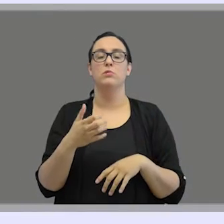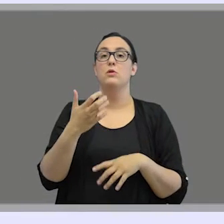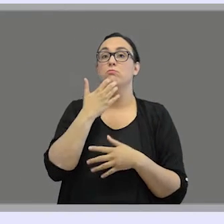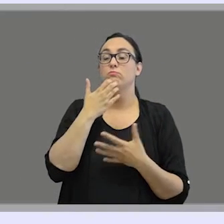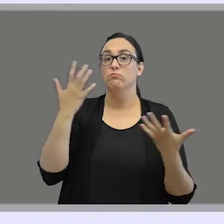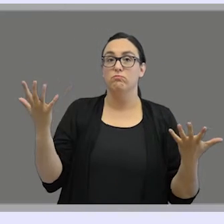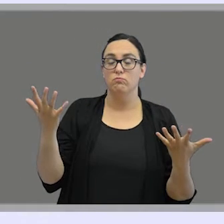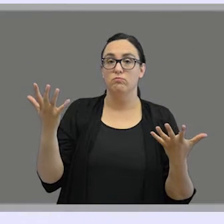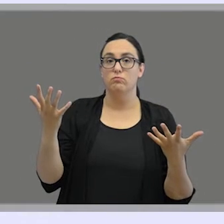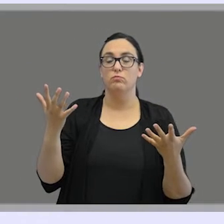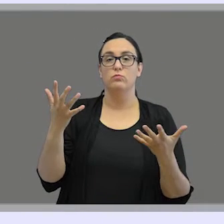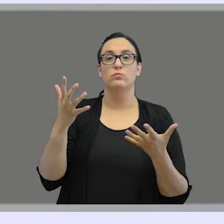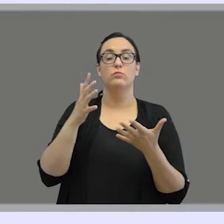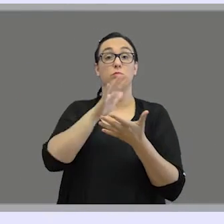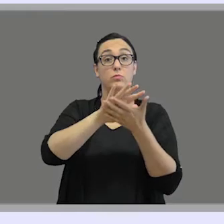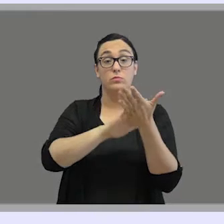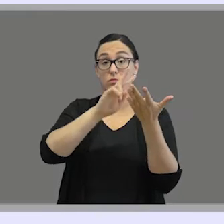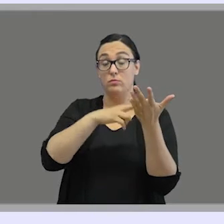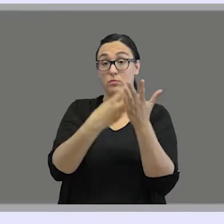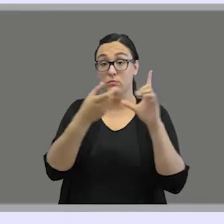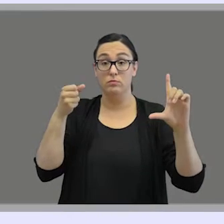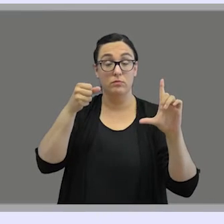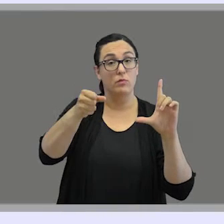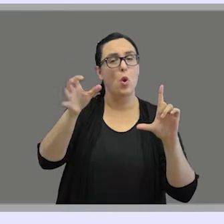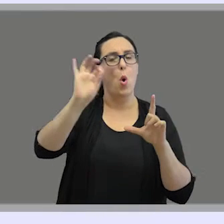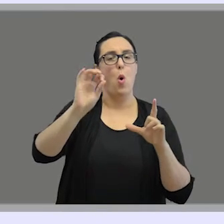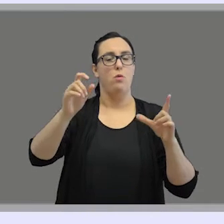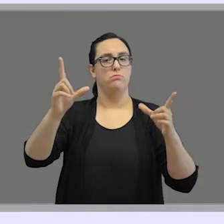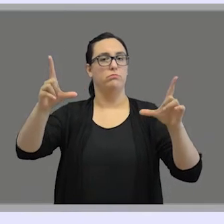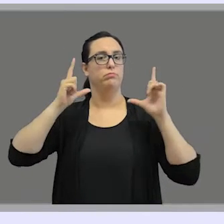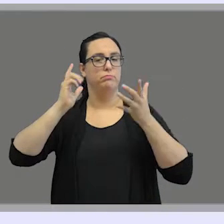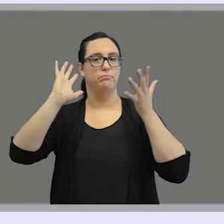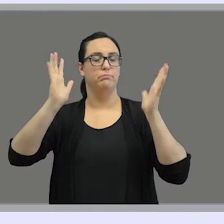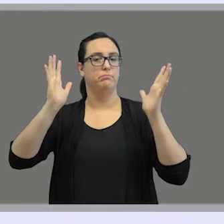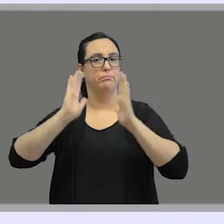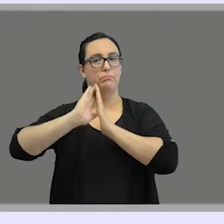either as sign language interpreting programs or sign presented programs.